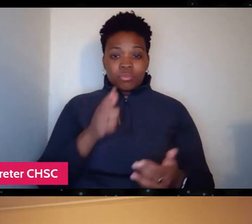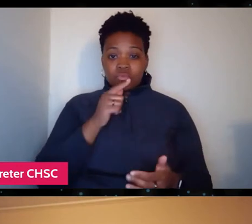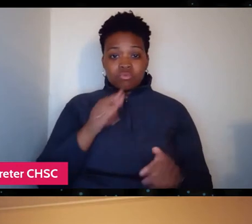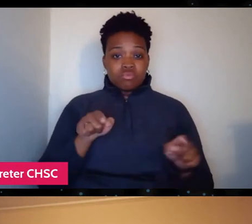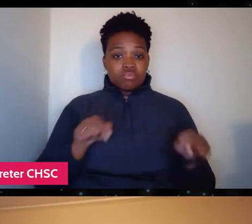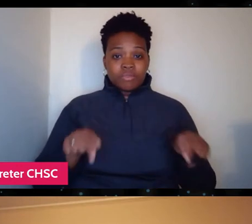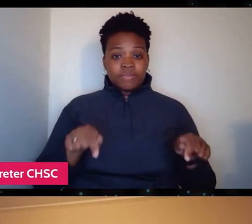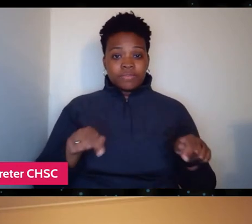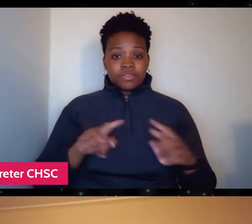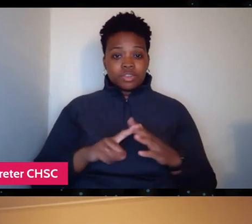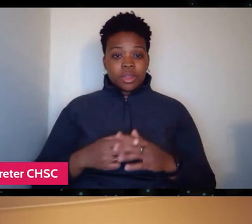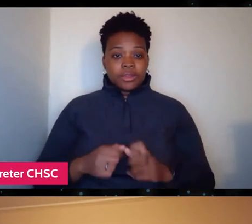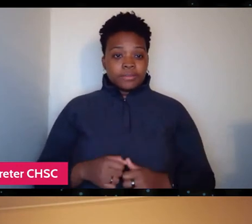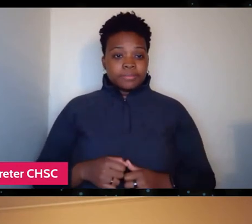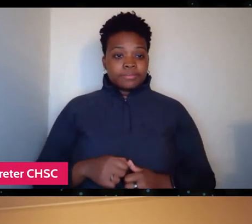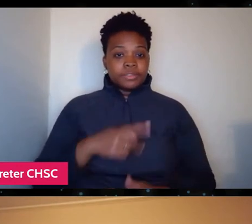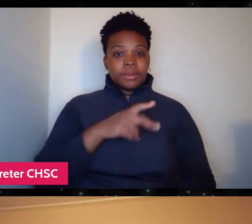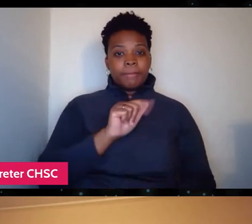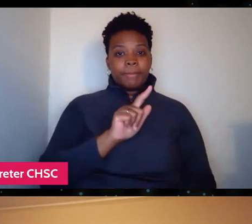I have to admit the Stan came first.